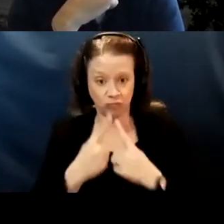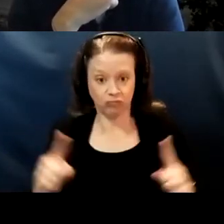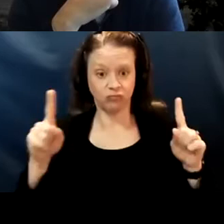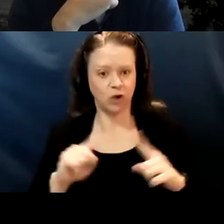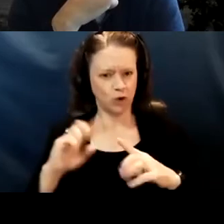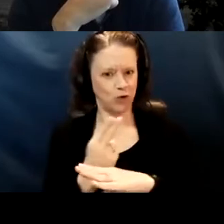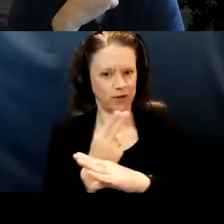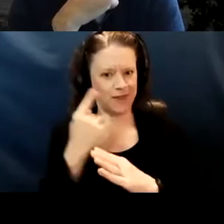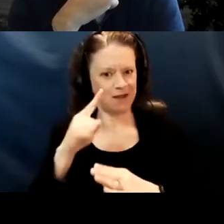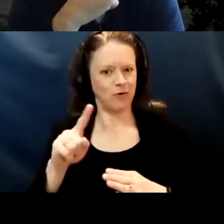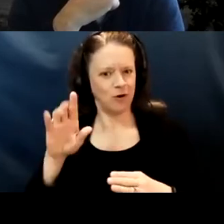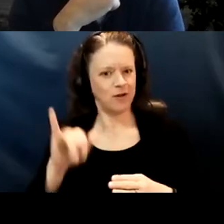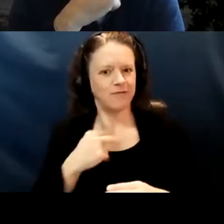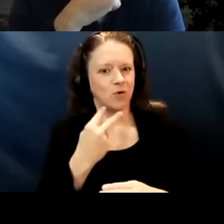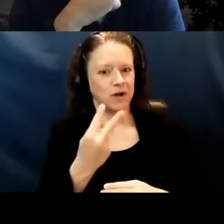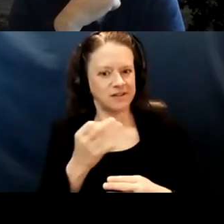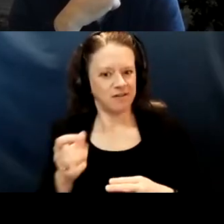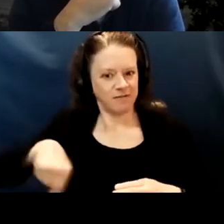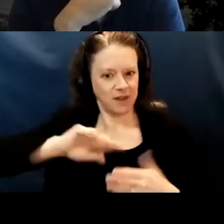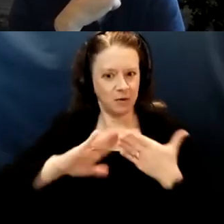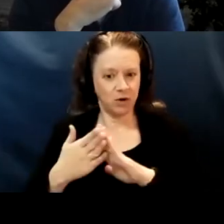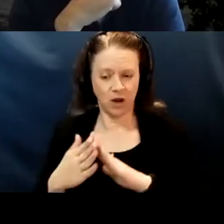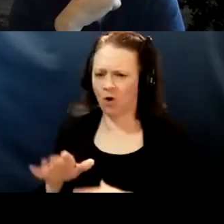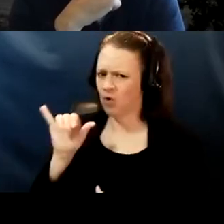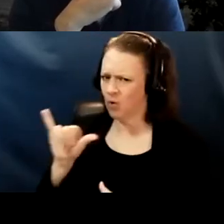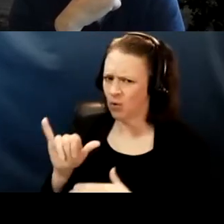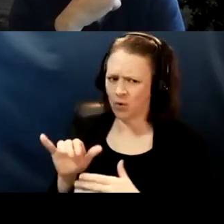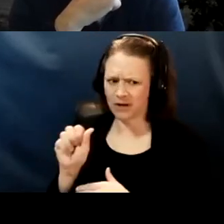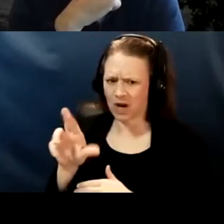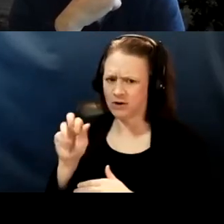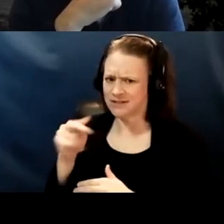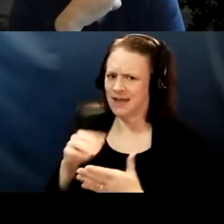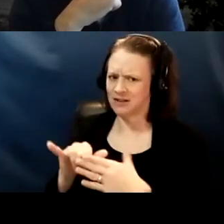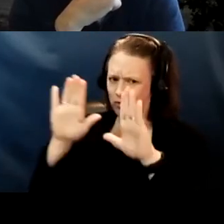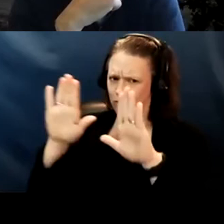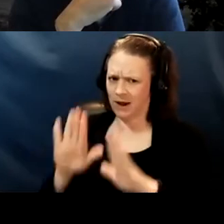What a great, that's a great insightful question. It's, you know, advocacy, if we would get really,